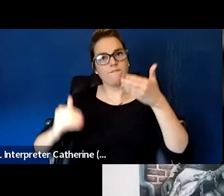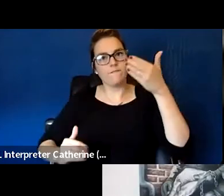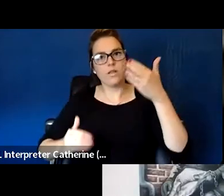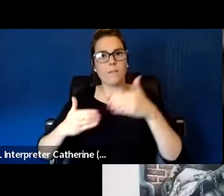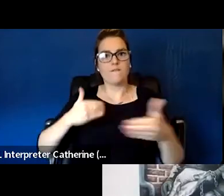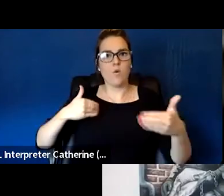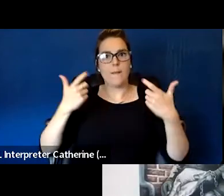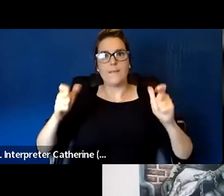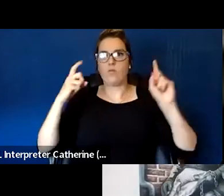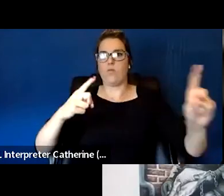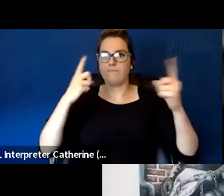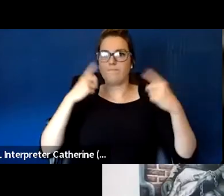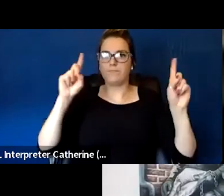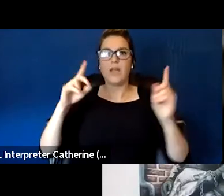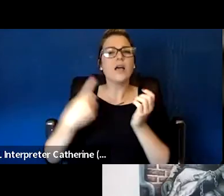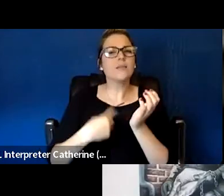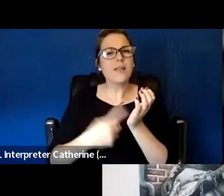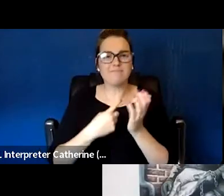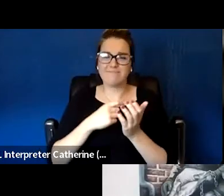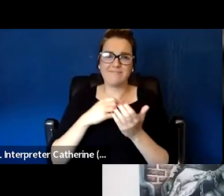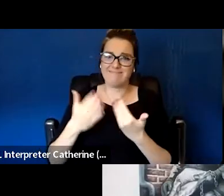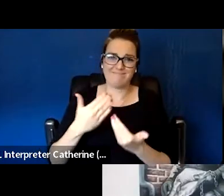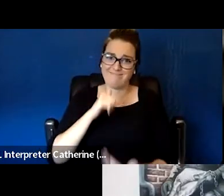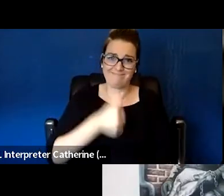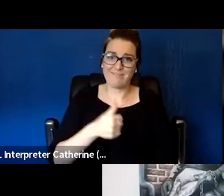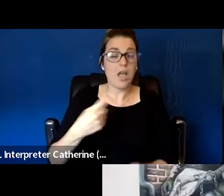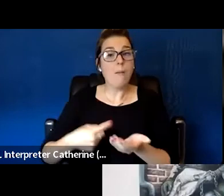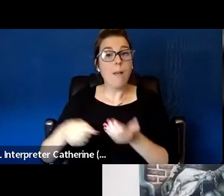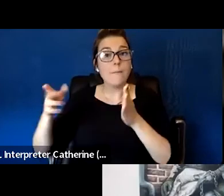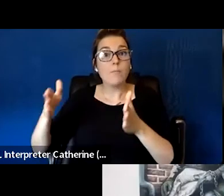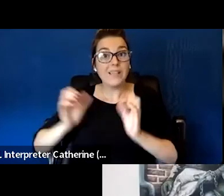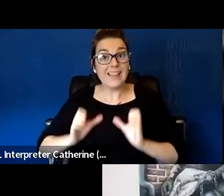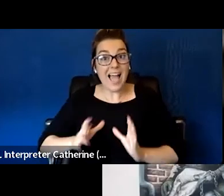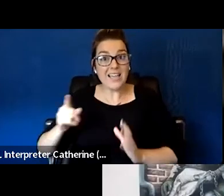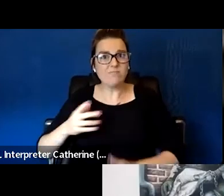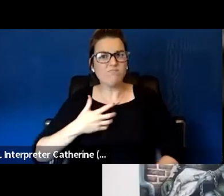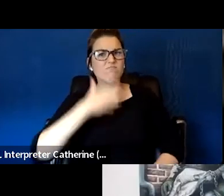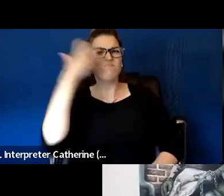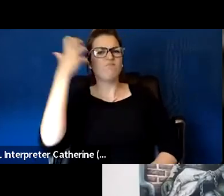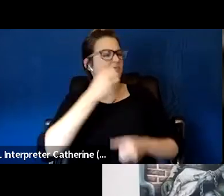because you may have a situation where the person gets angry and yells and screams. It's a form of frustration